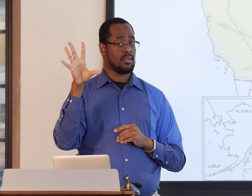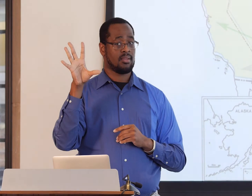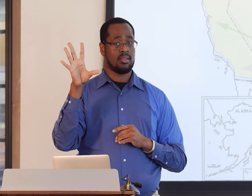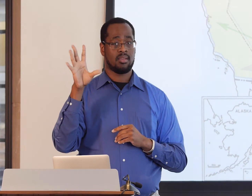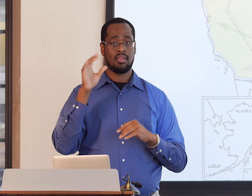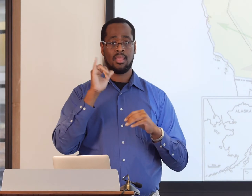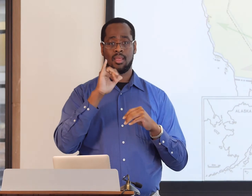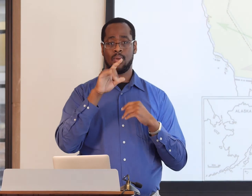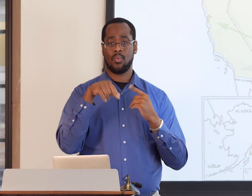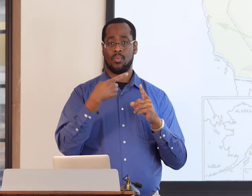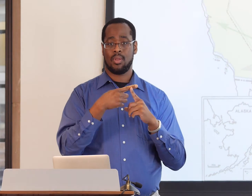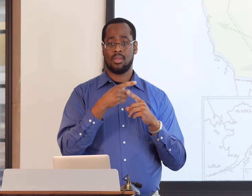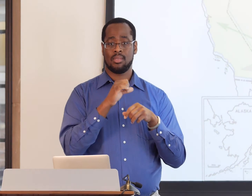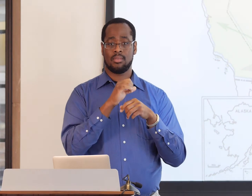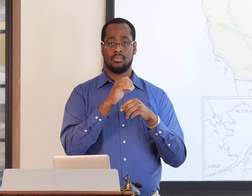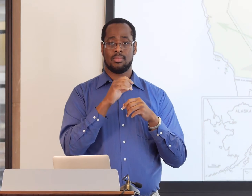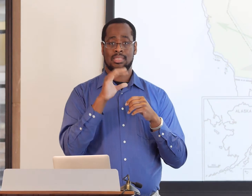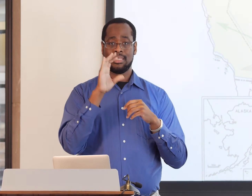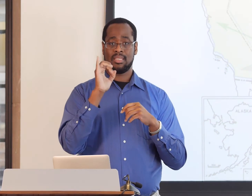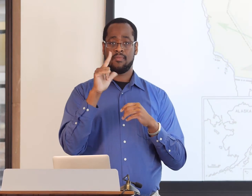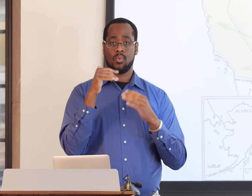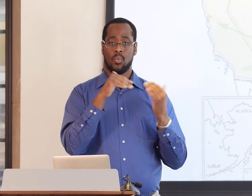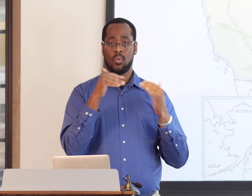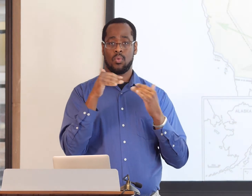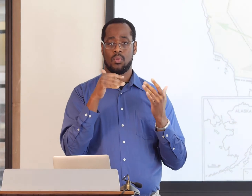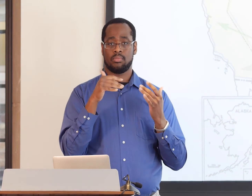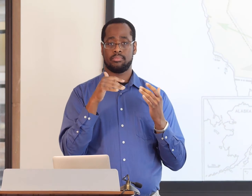and the first Deaf Black residential school